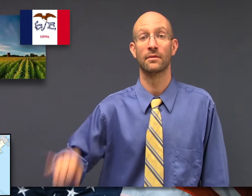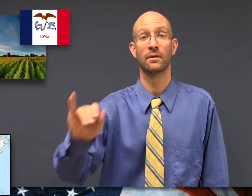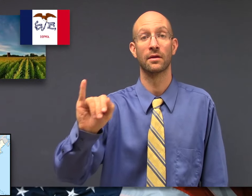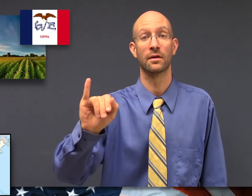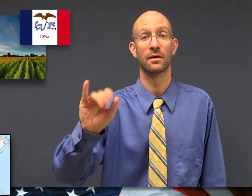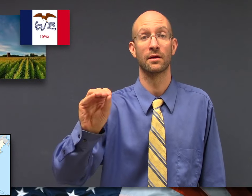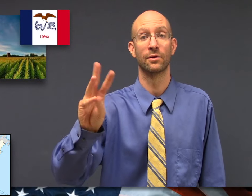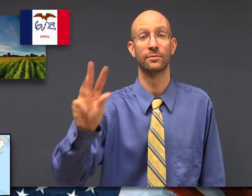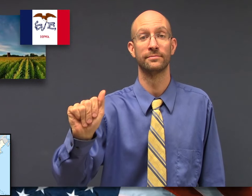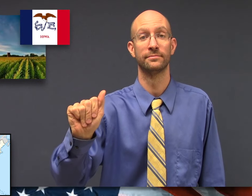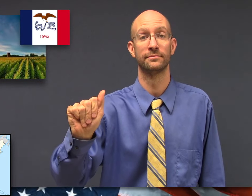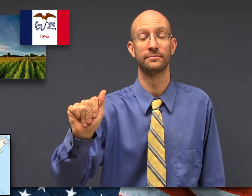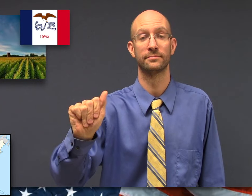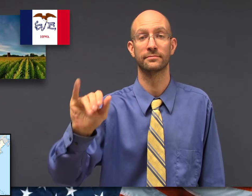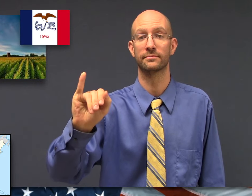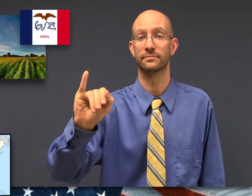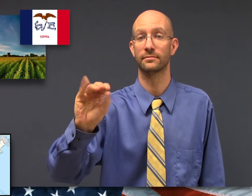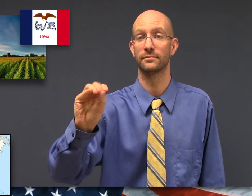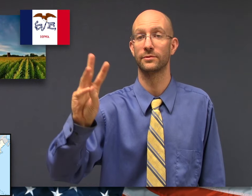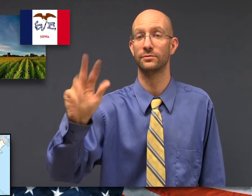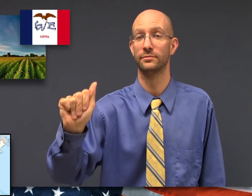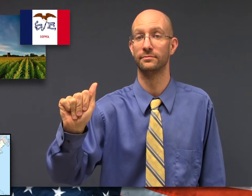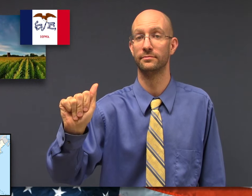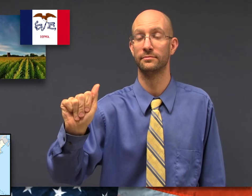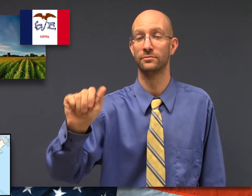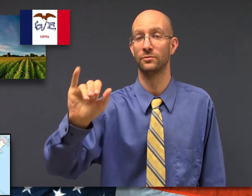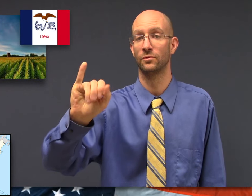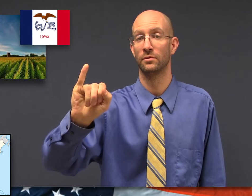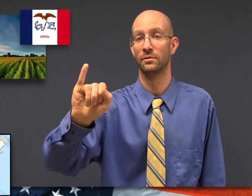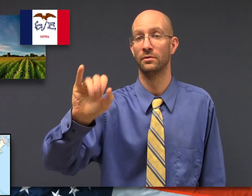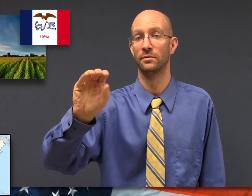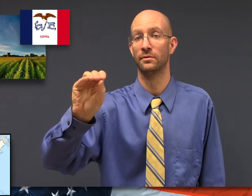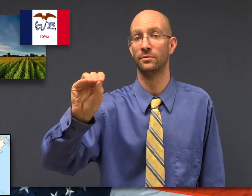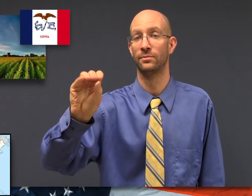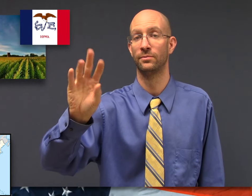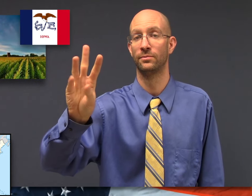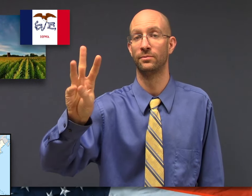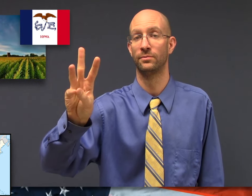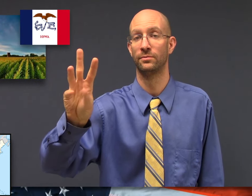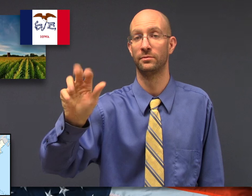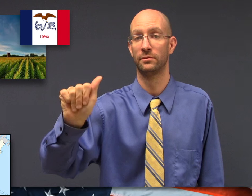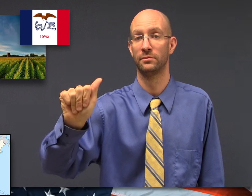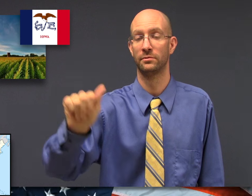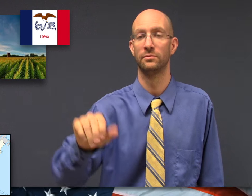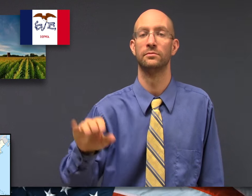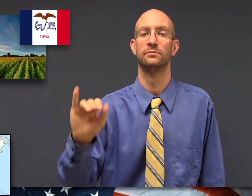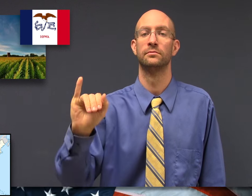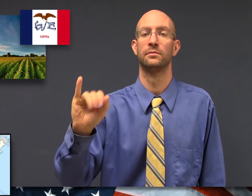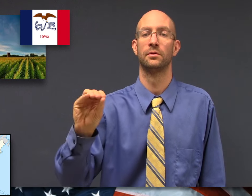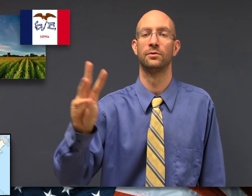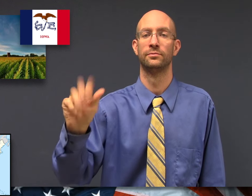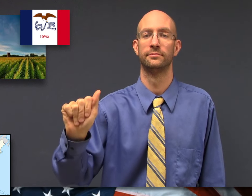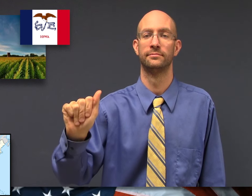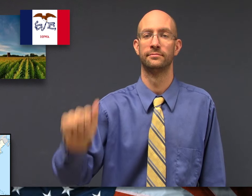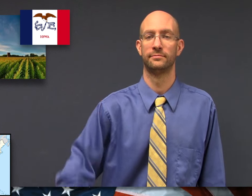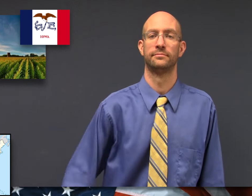fs-IOWA